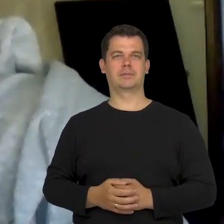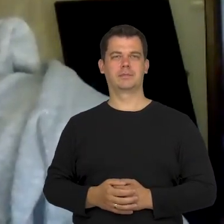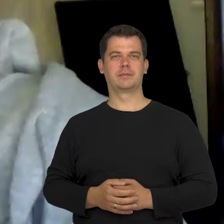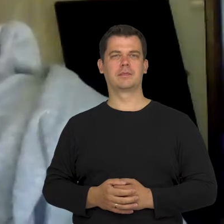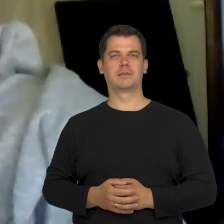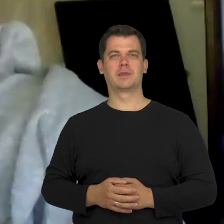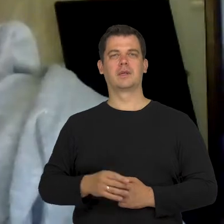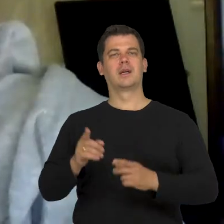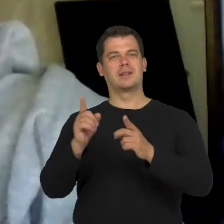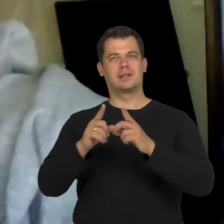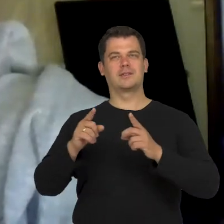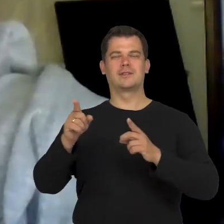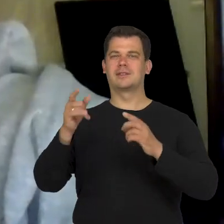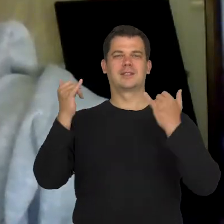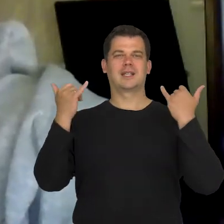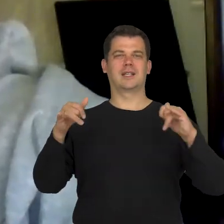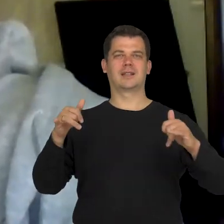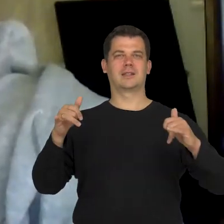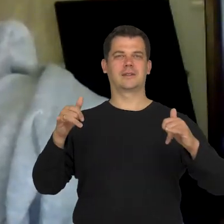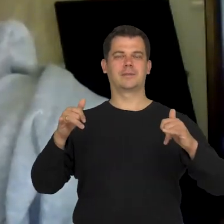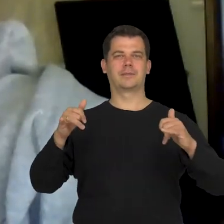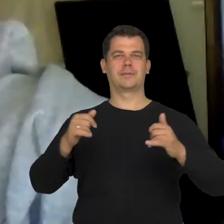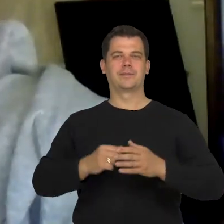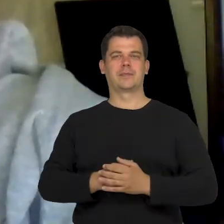but those are different cases.